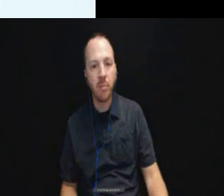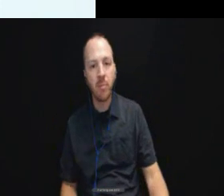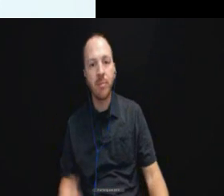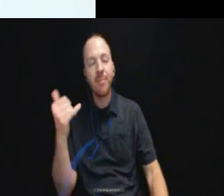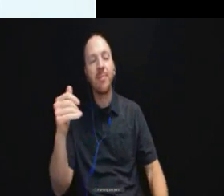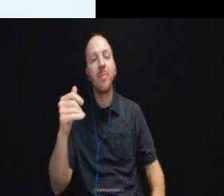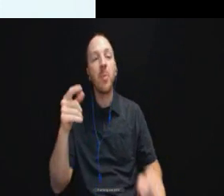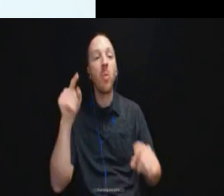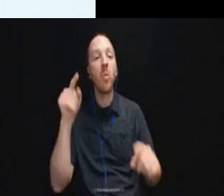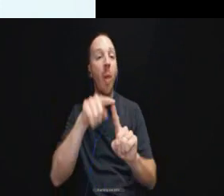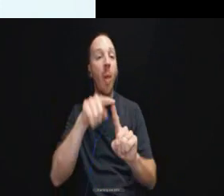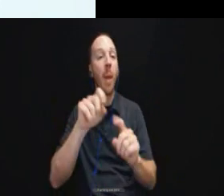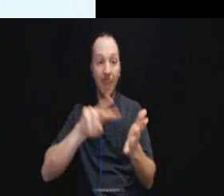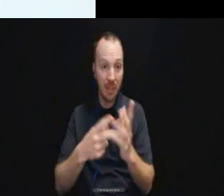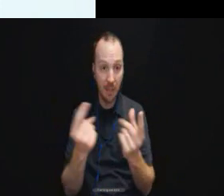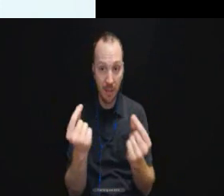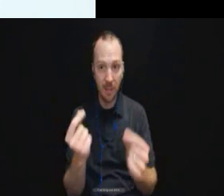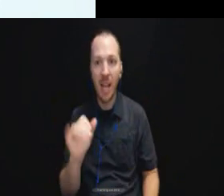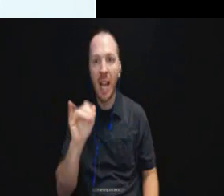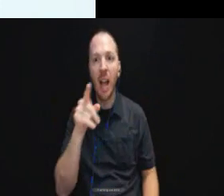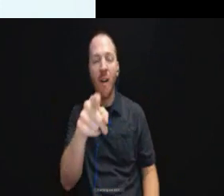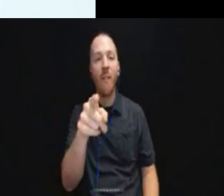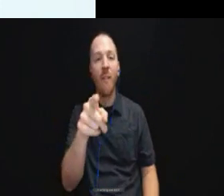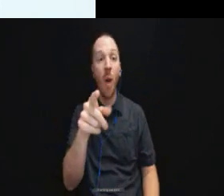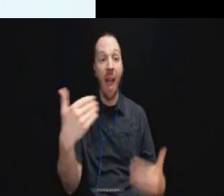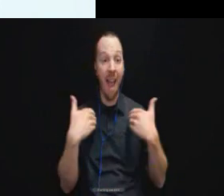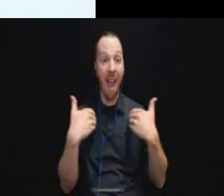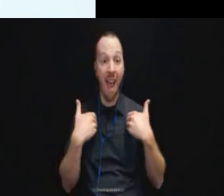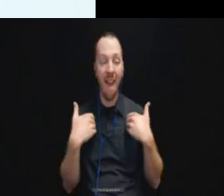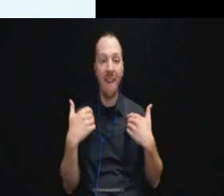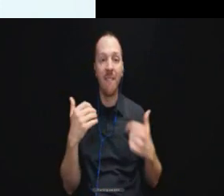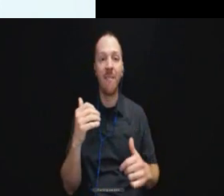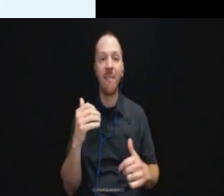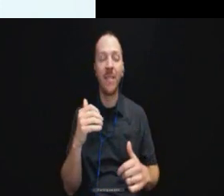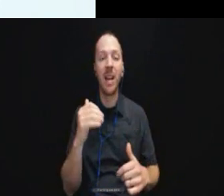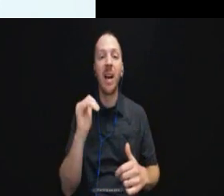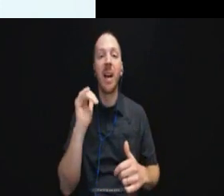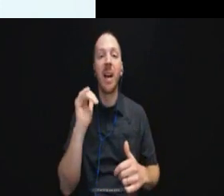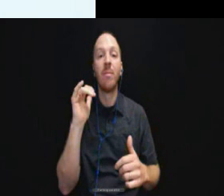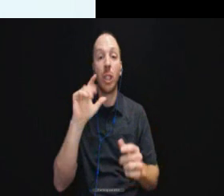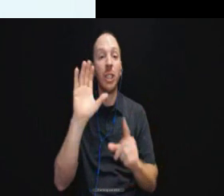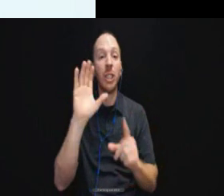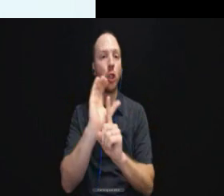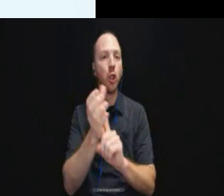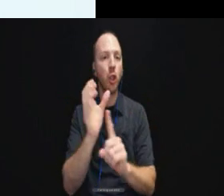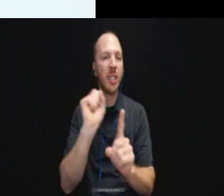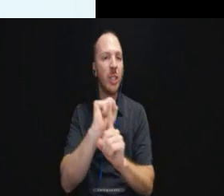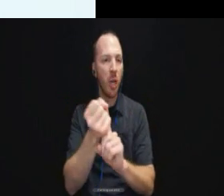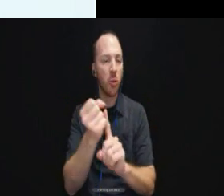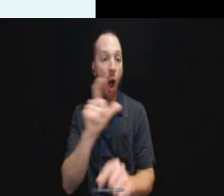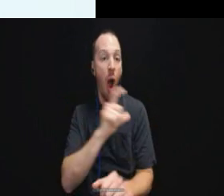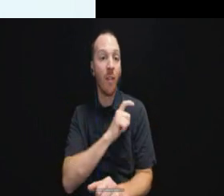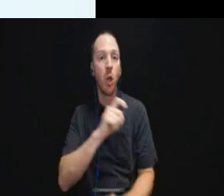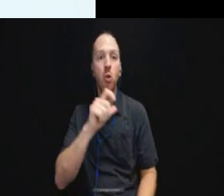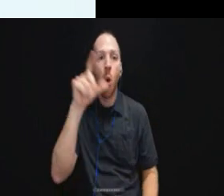What that means if you have these exigent circumstances officers don't need to completely